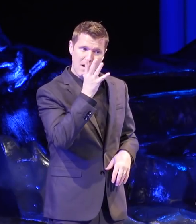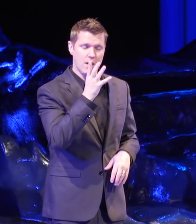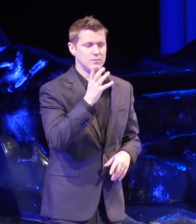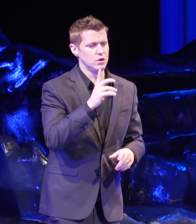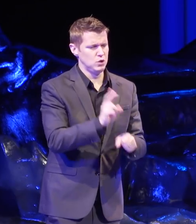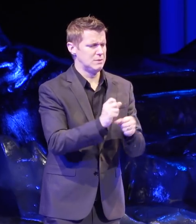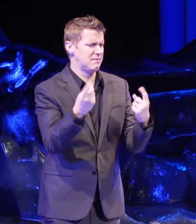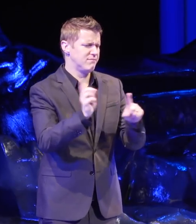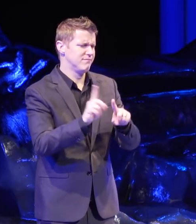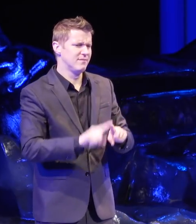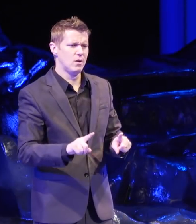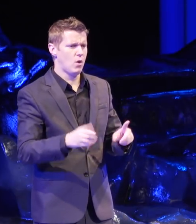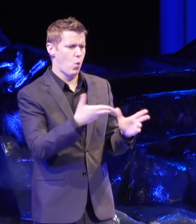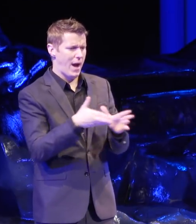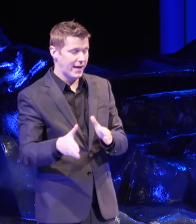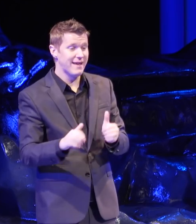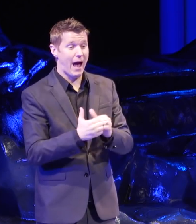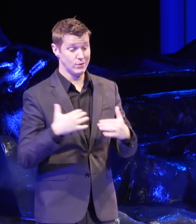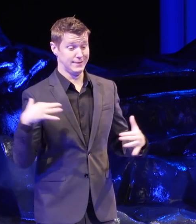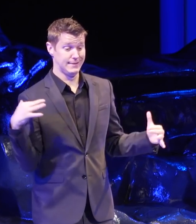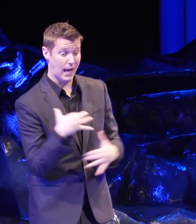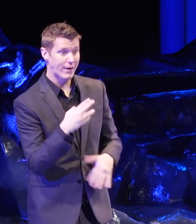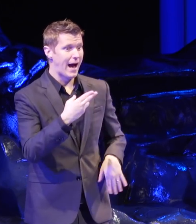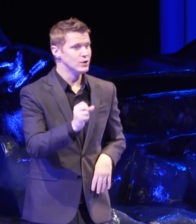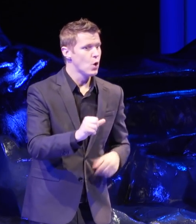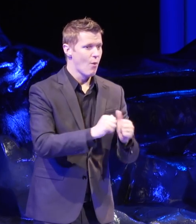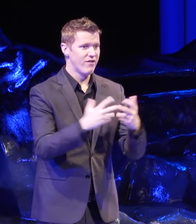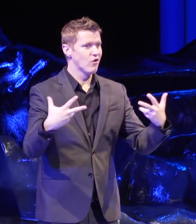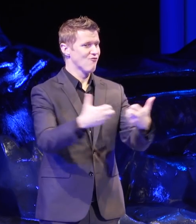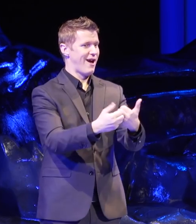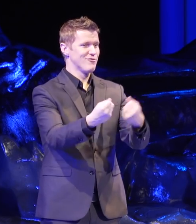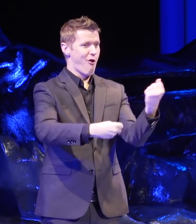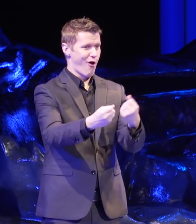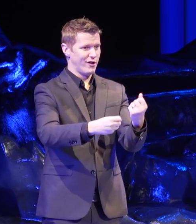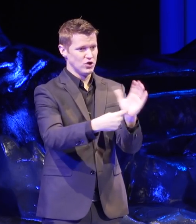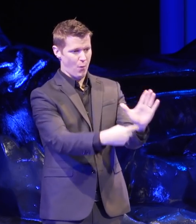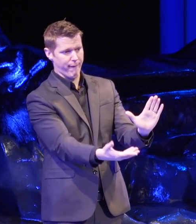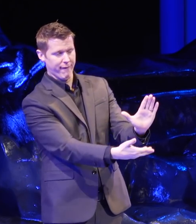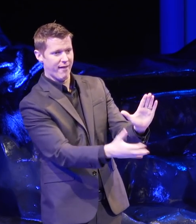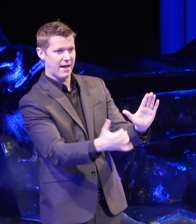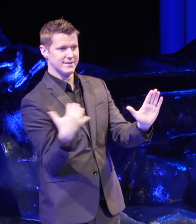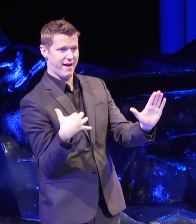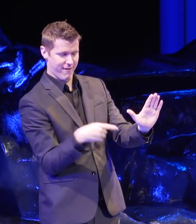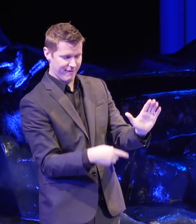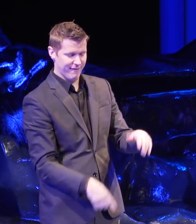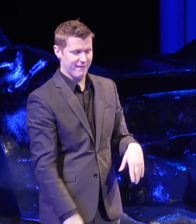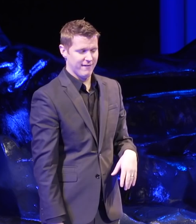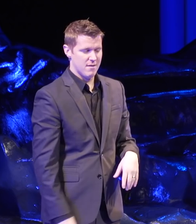like scaring high school kids with crashed cars. I wanna focus on one particular thing they did